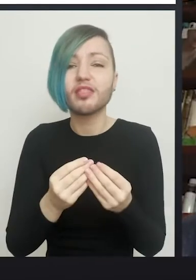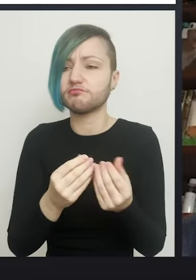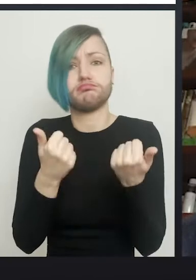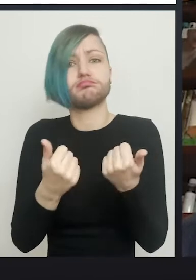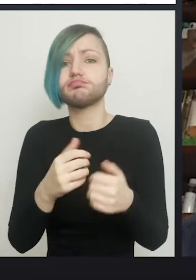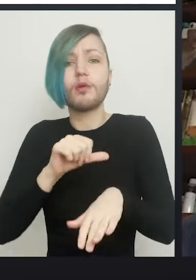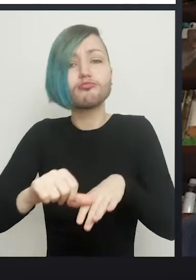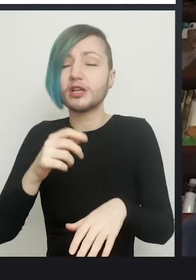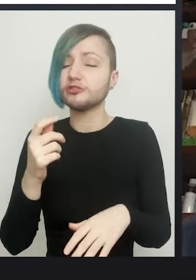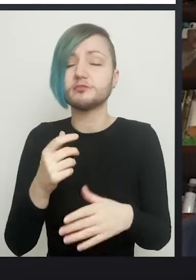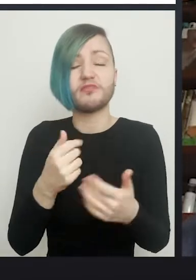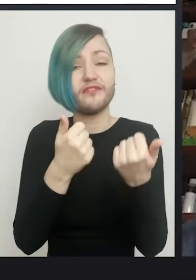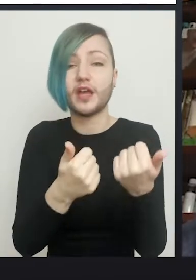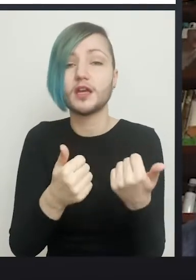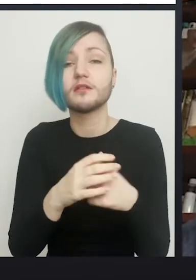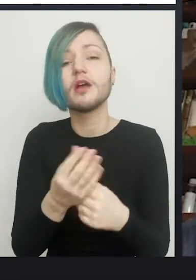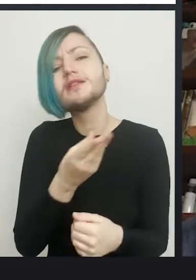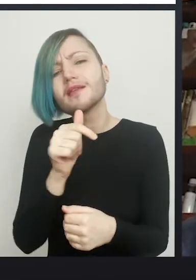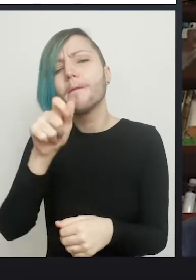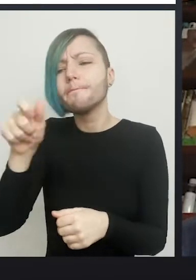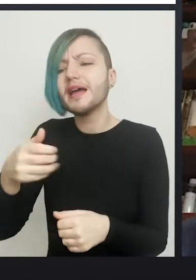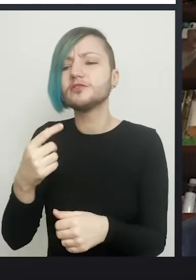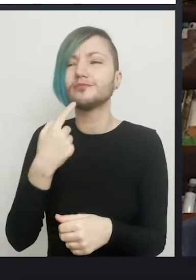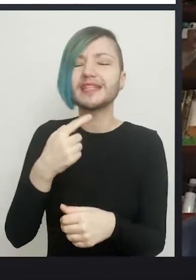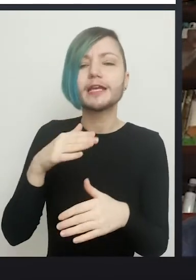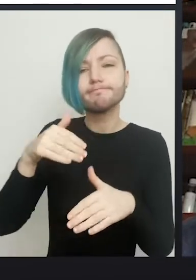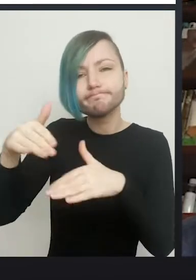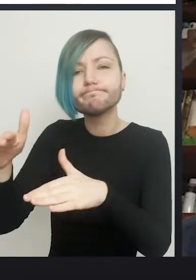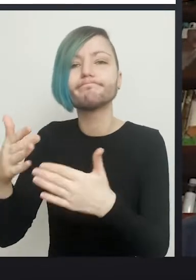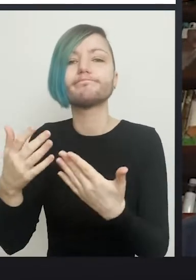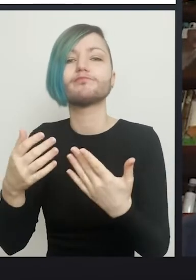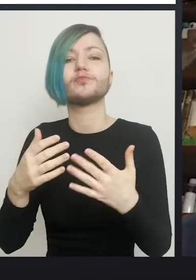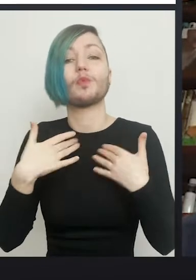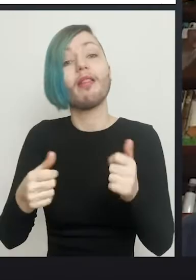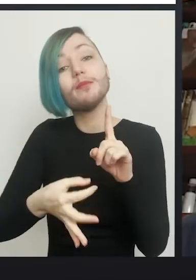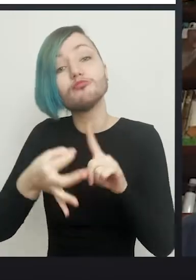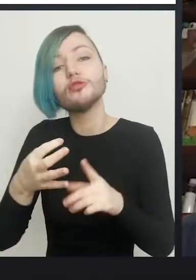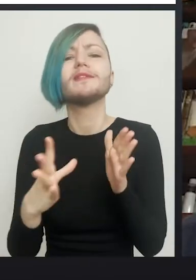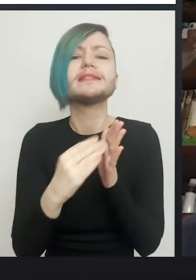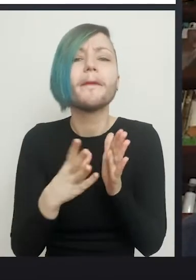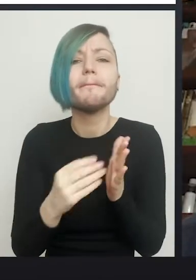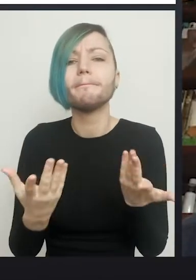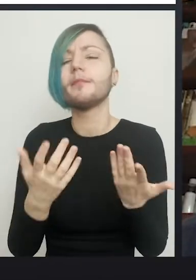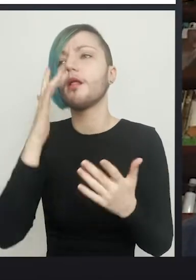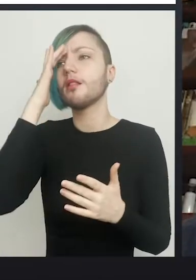We may send some patients away to improve, for example, if their hypertension is poorly